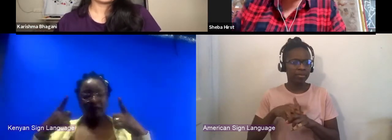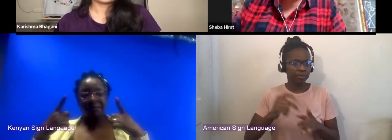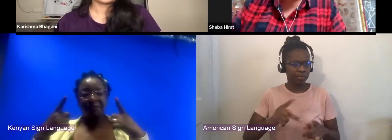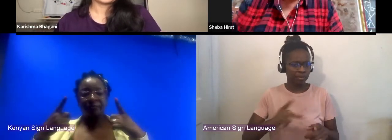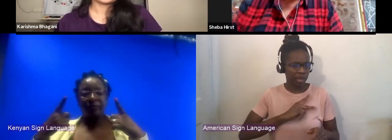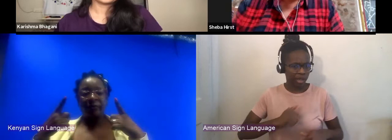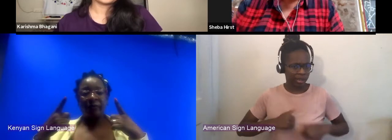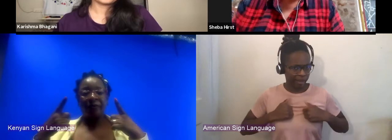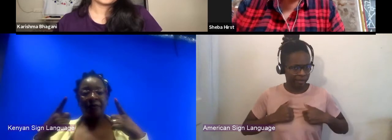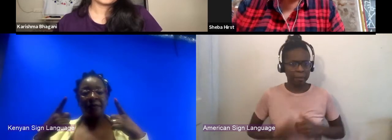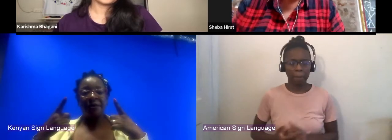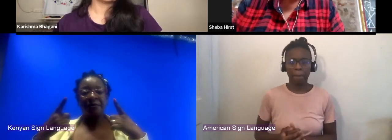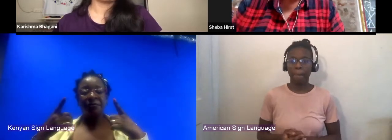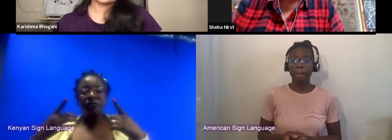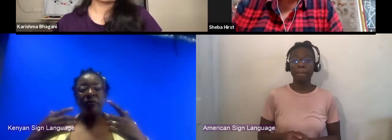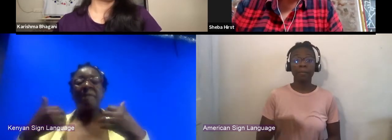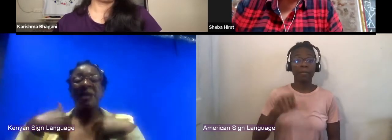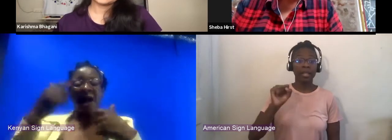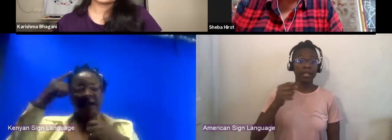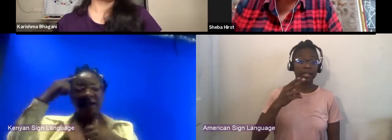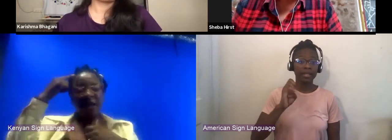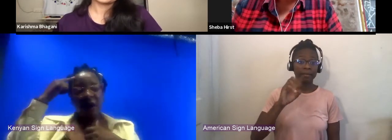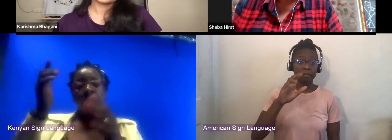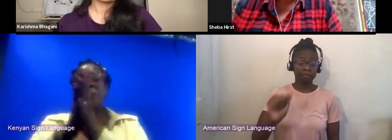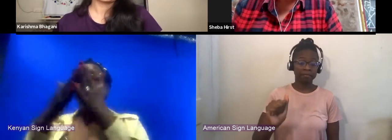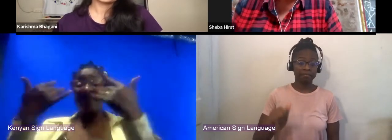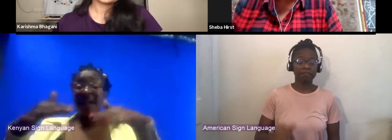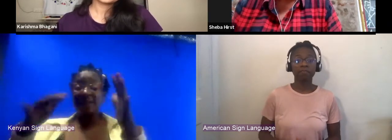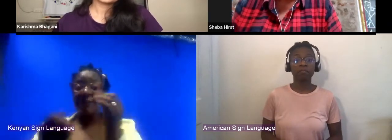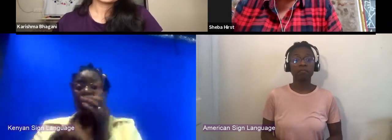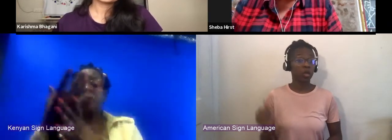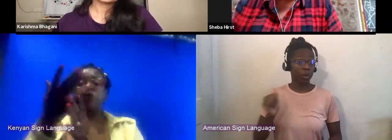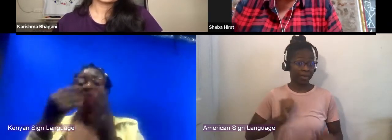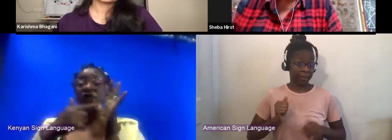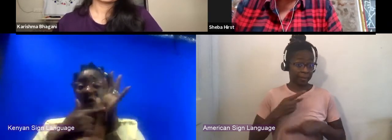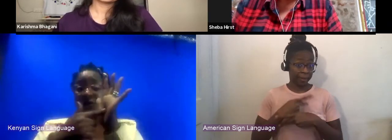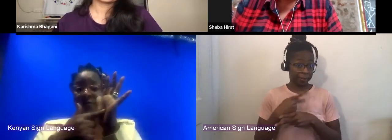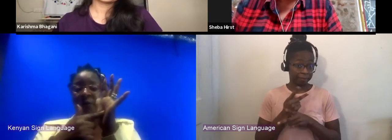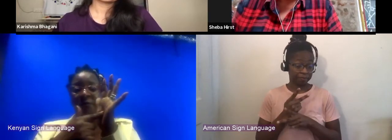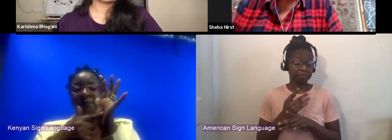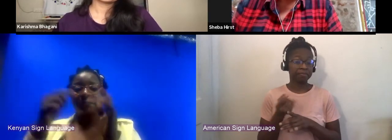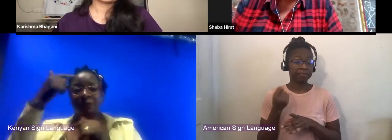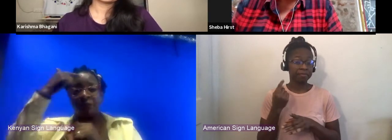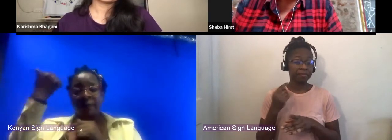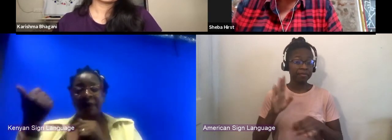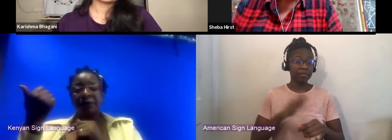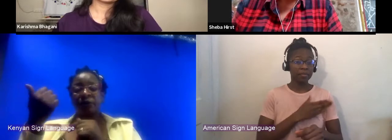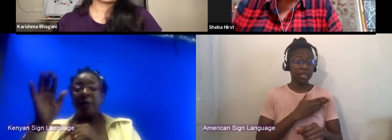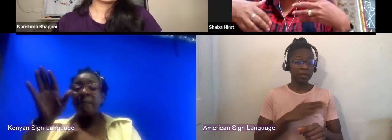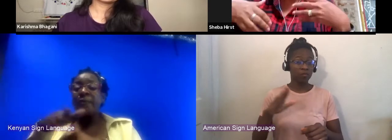with the theater production space, for instance because the music production space, by necessity